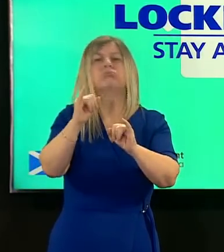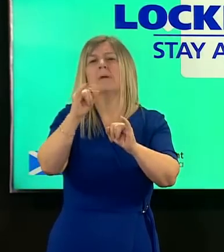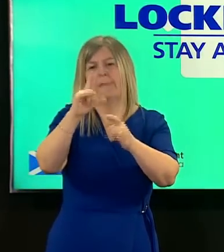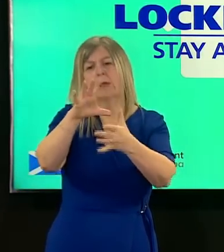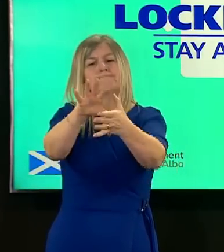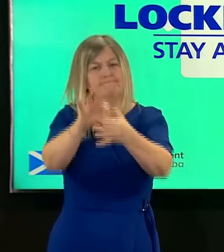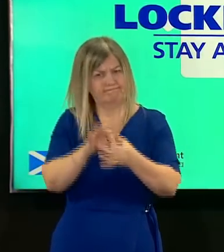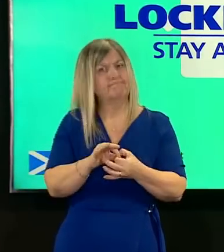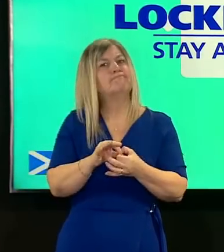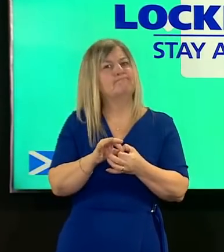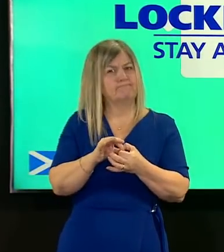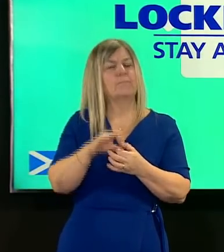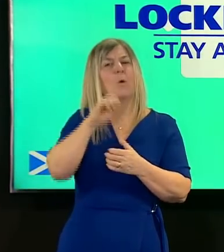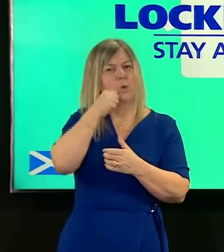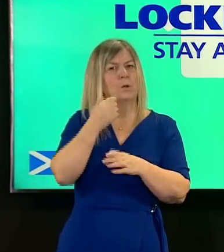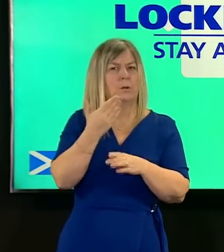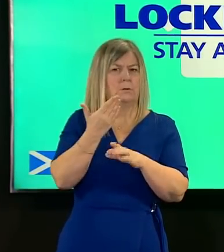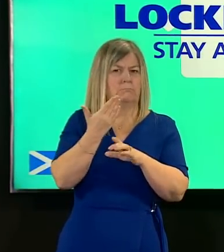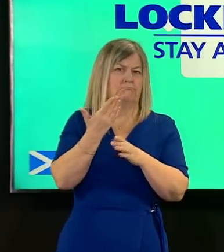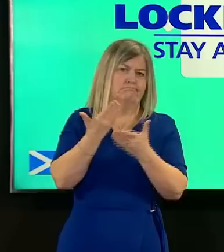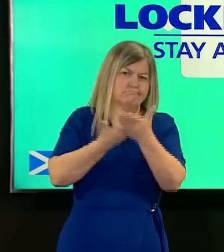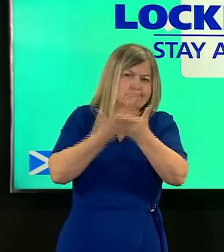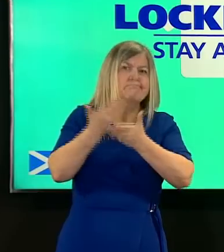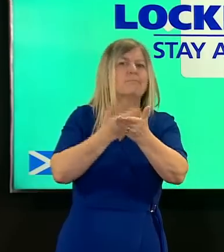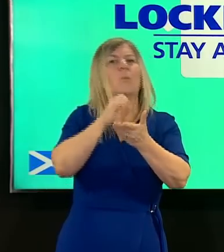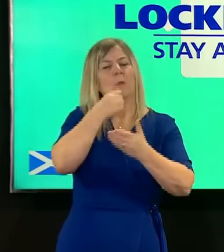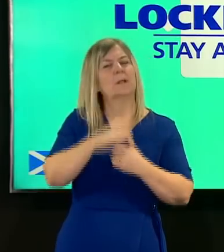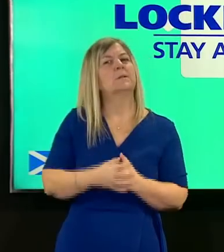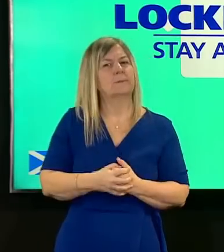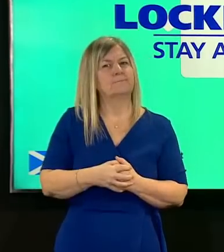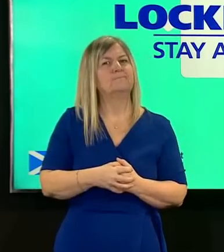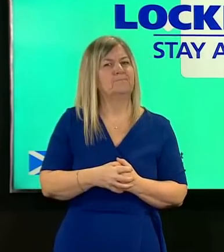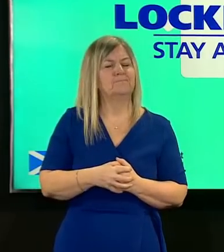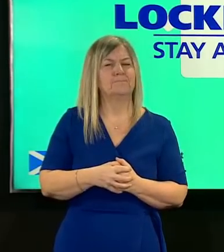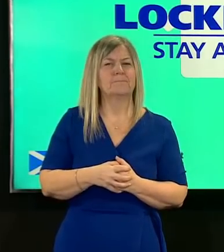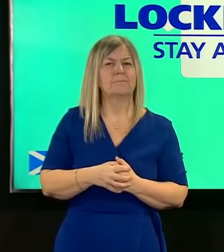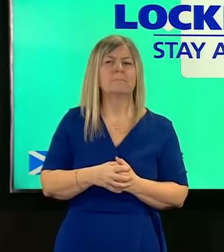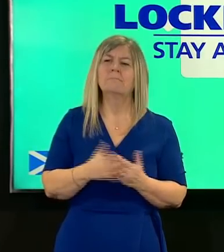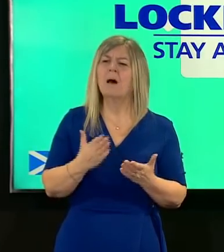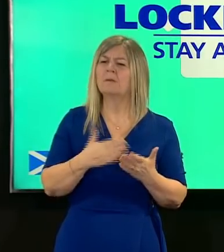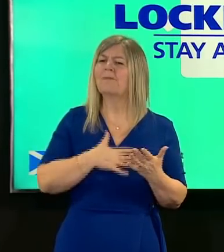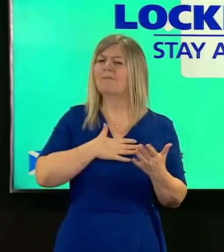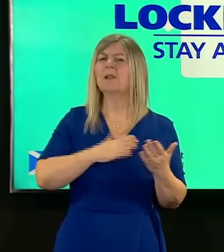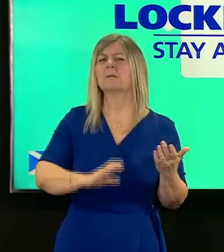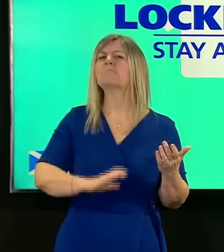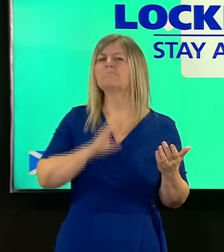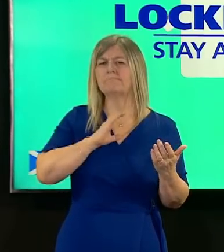my officials work with them to see what more we can do and i have confidence that as we do that